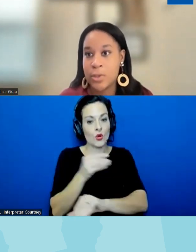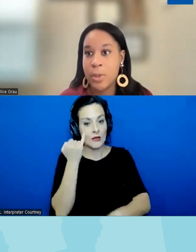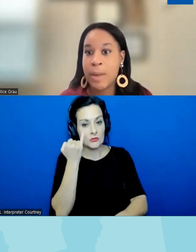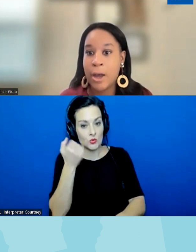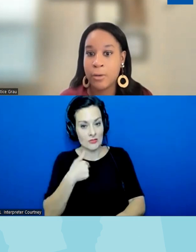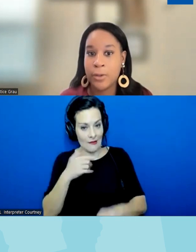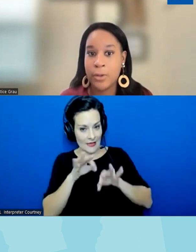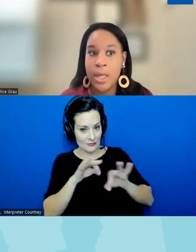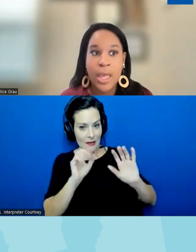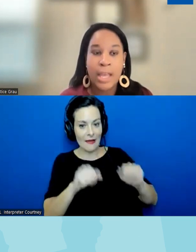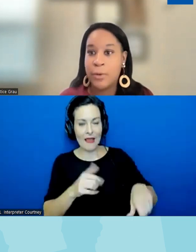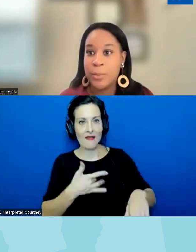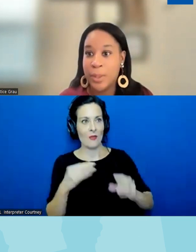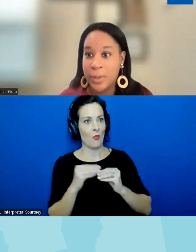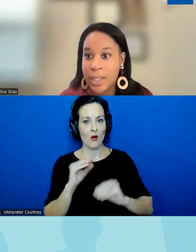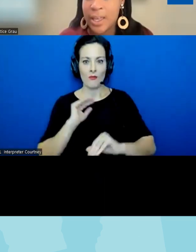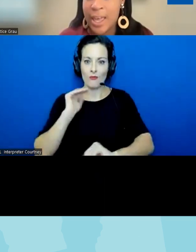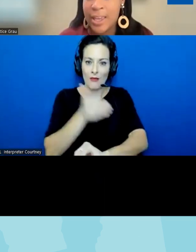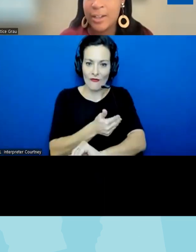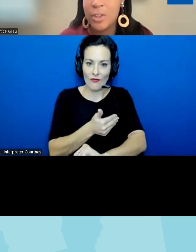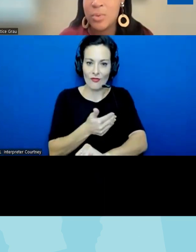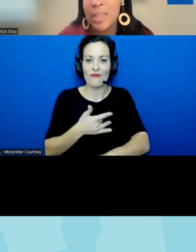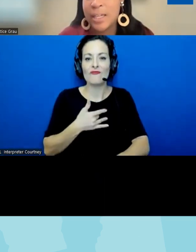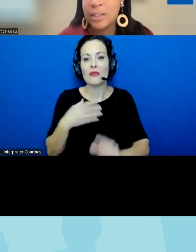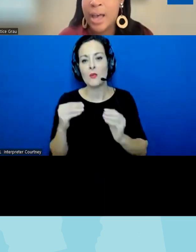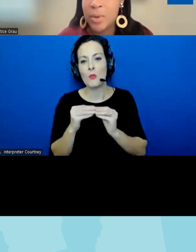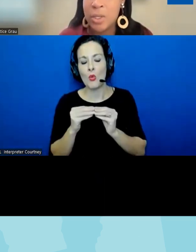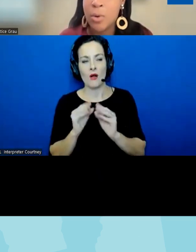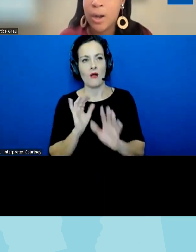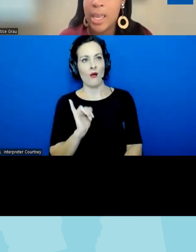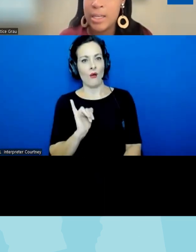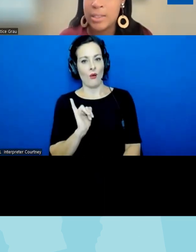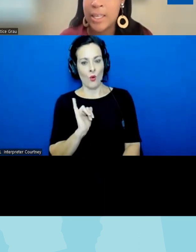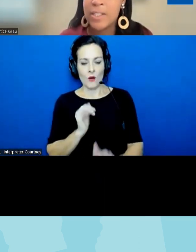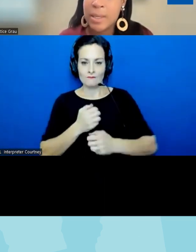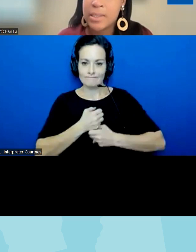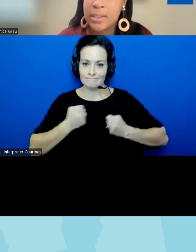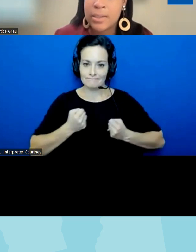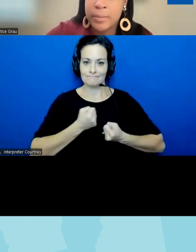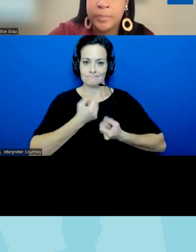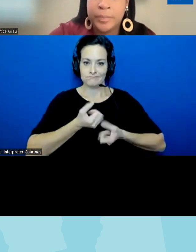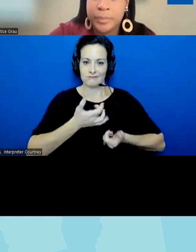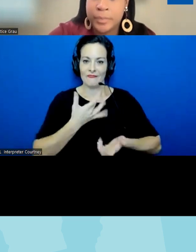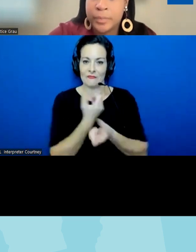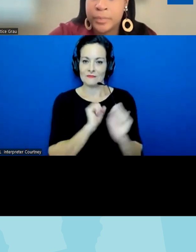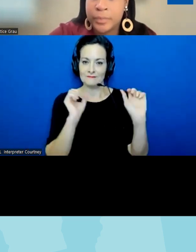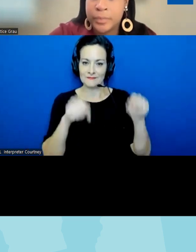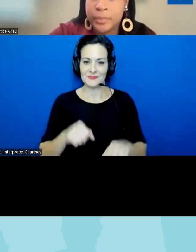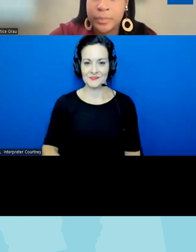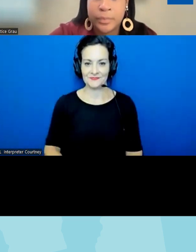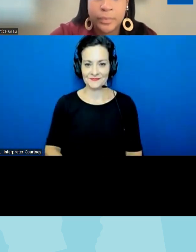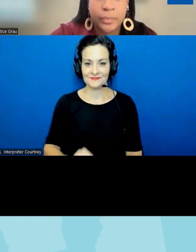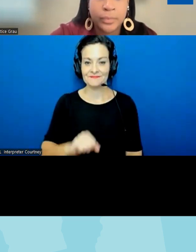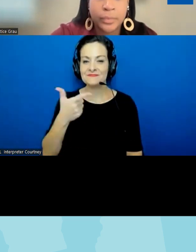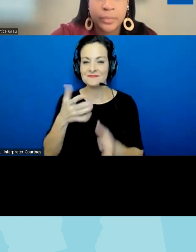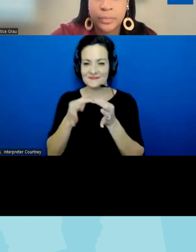so much powerful and vulnerability and you get that a lot when you are in safe spaces I I think